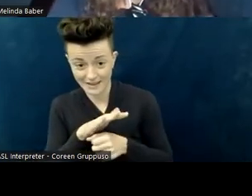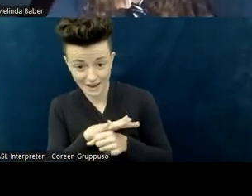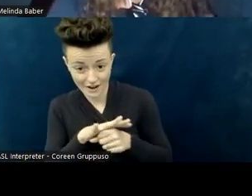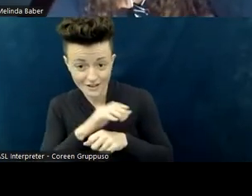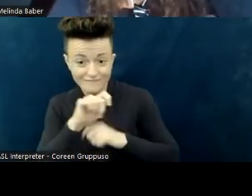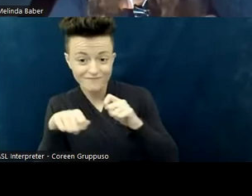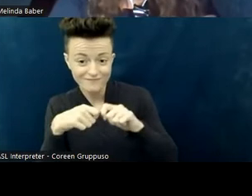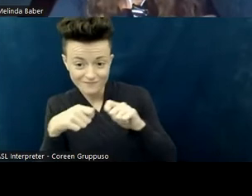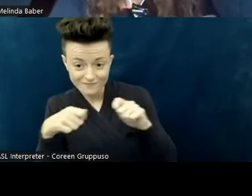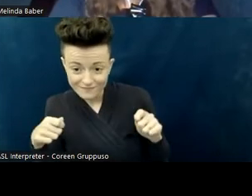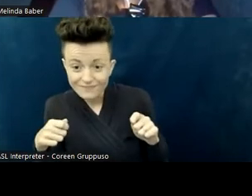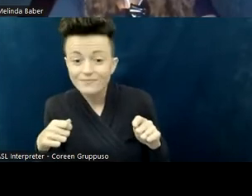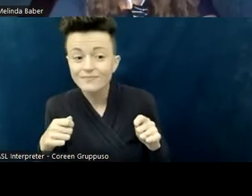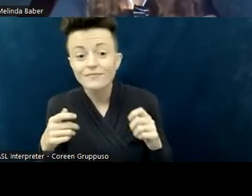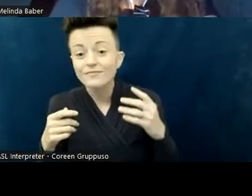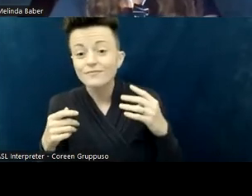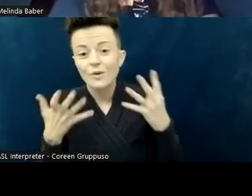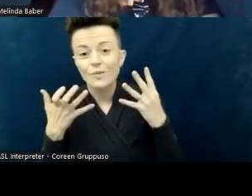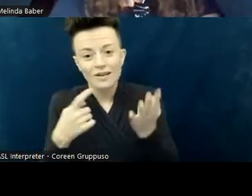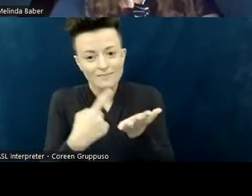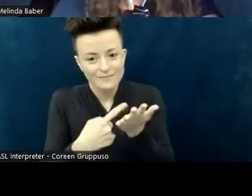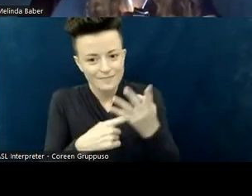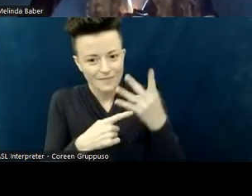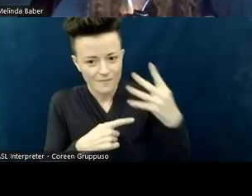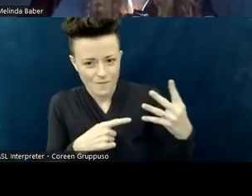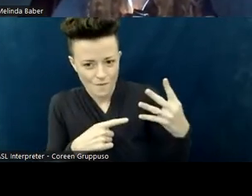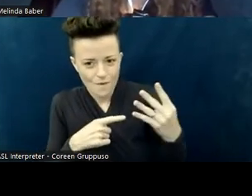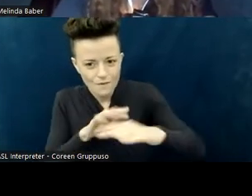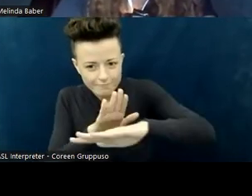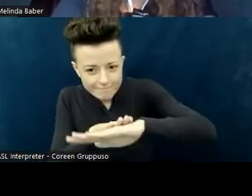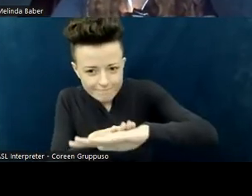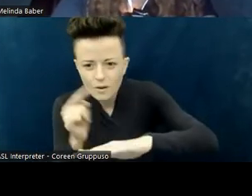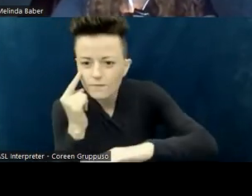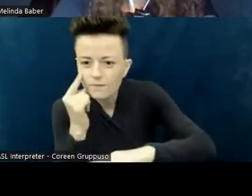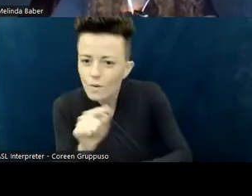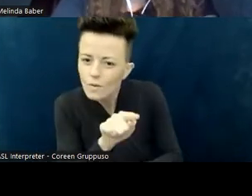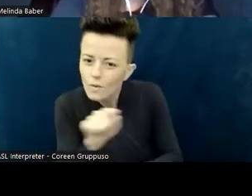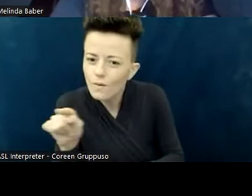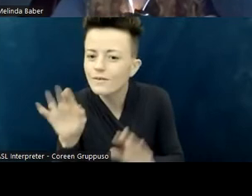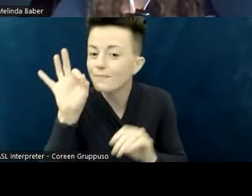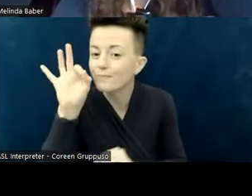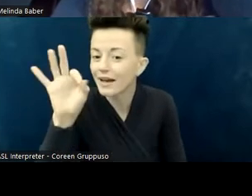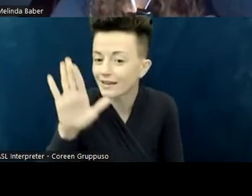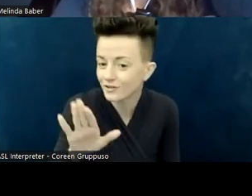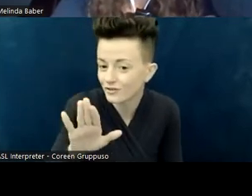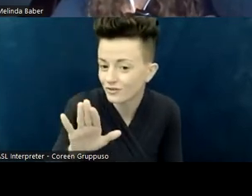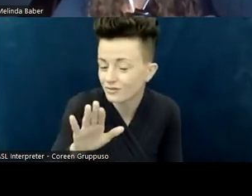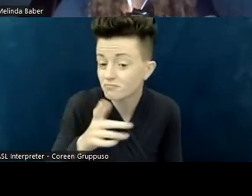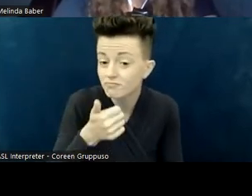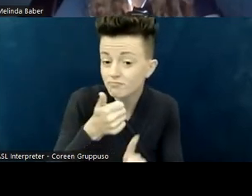talking about four things that pastors can do, or those...worship leaders, in leadership positions.